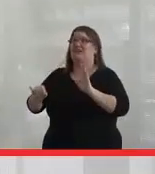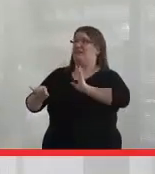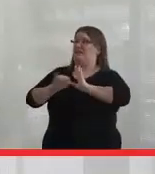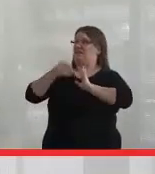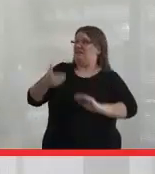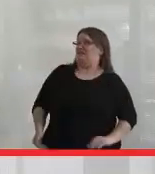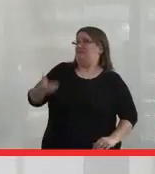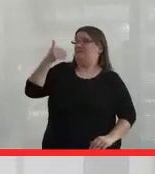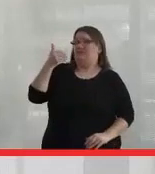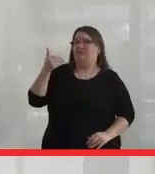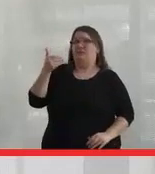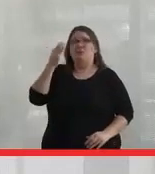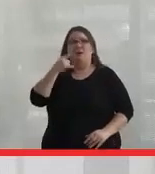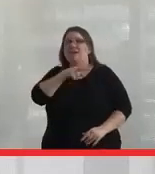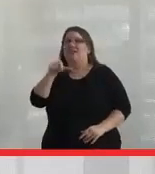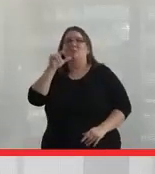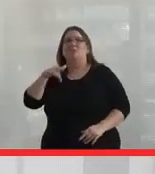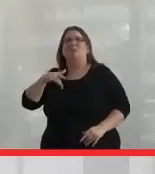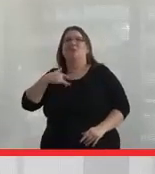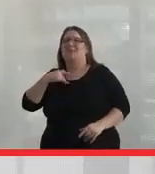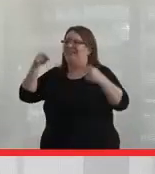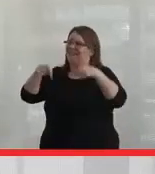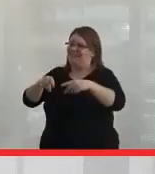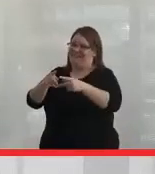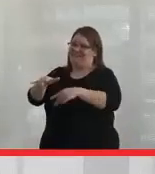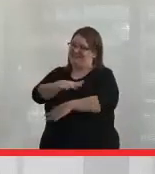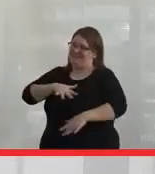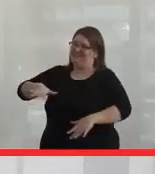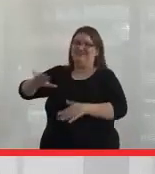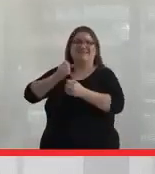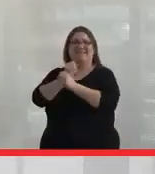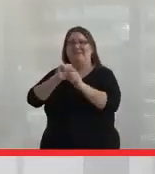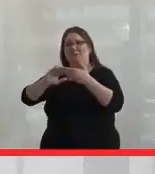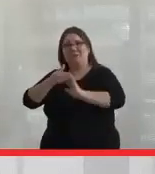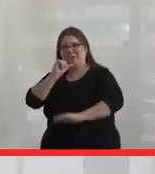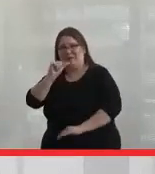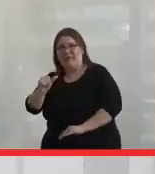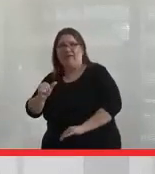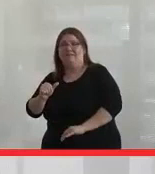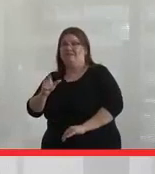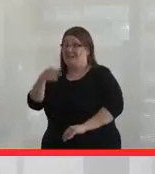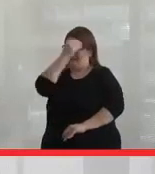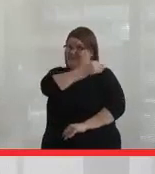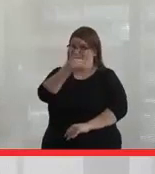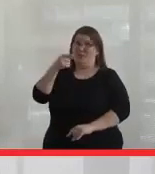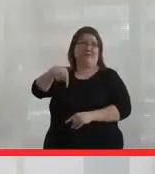who they are because they don't feel this is a safe community. And I have to tell you, this year, I